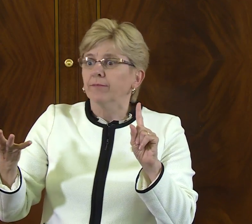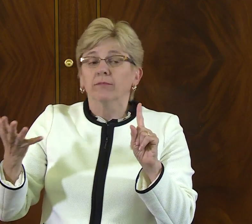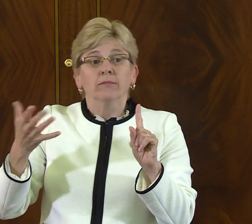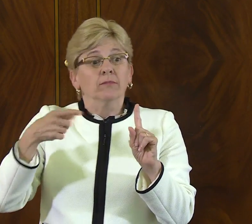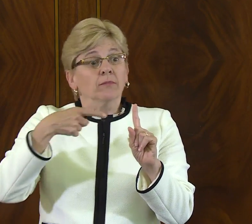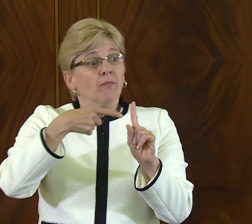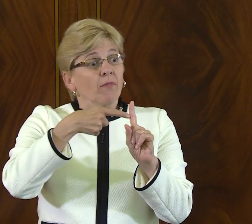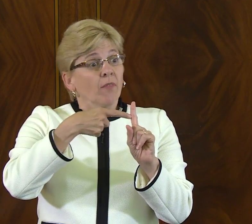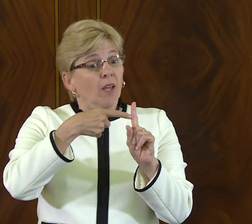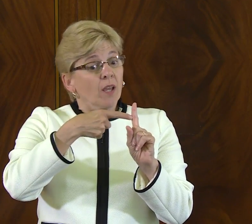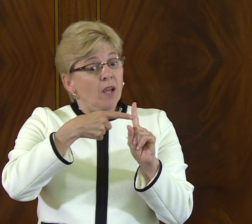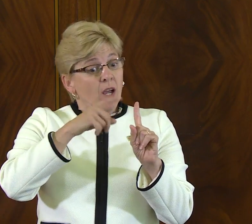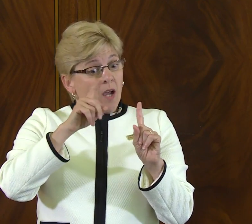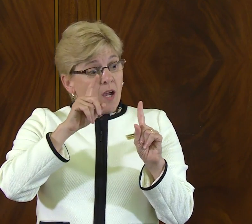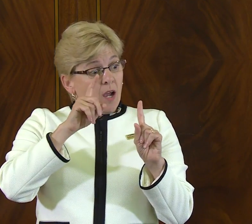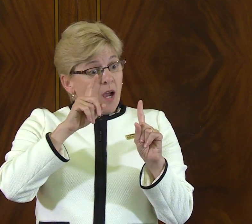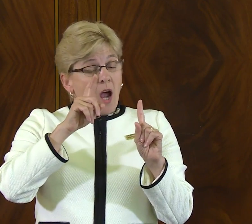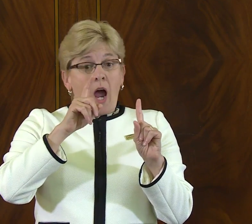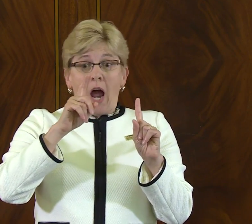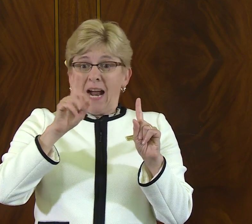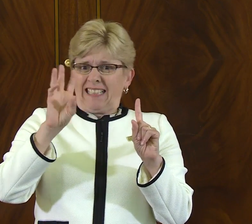We're also celebrating something else.